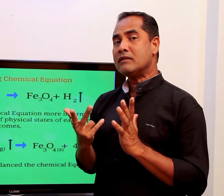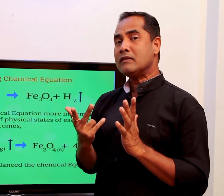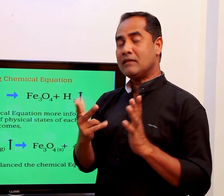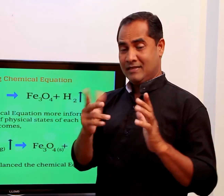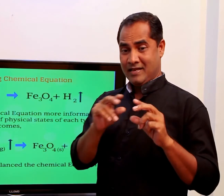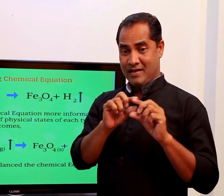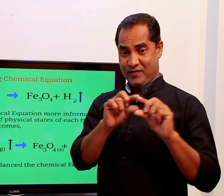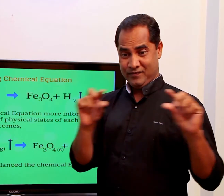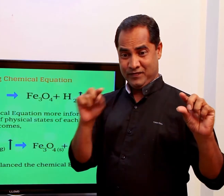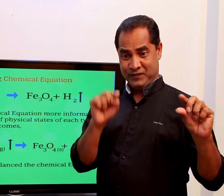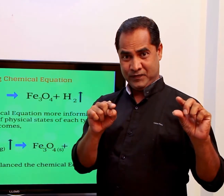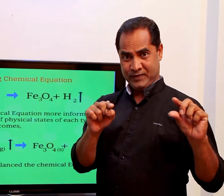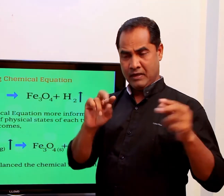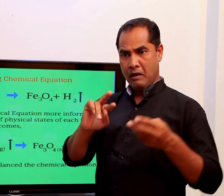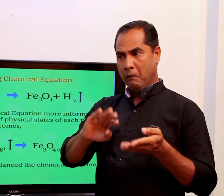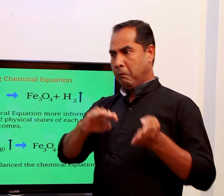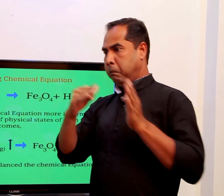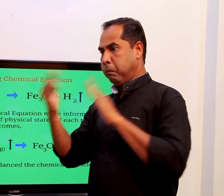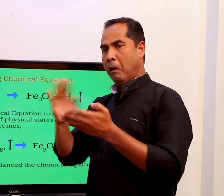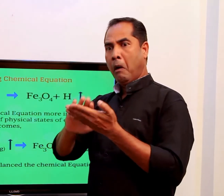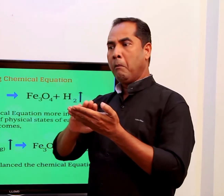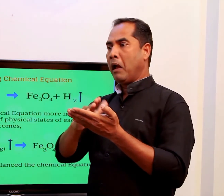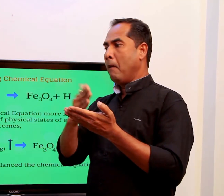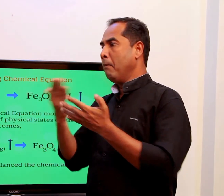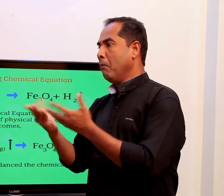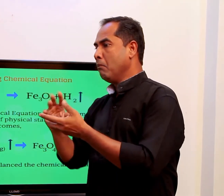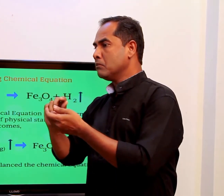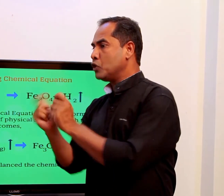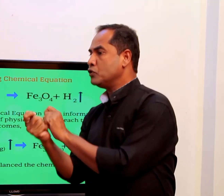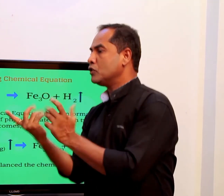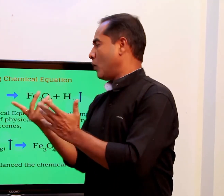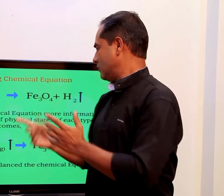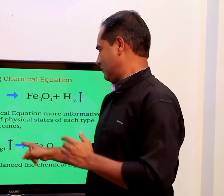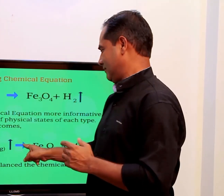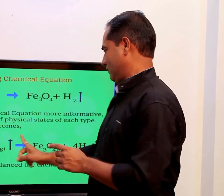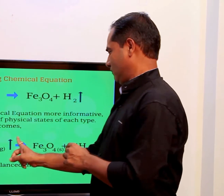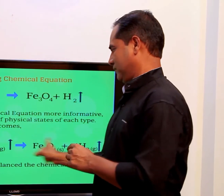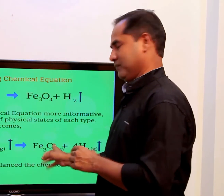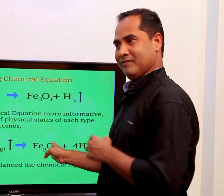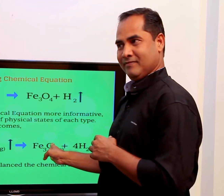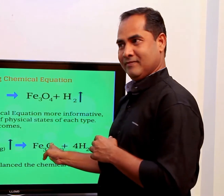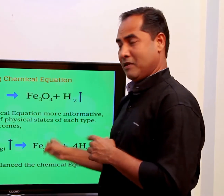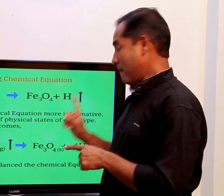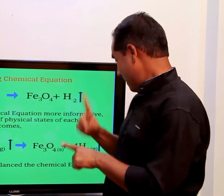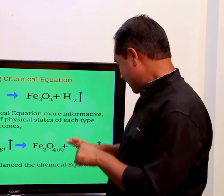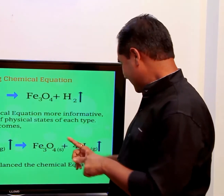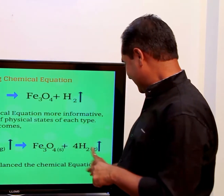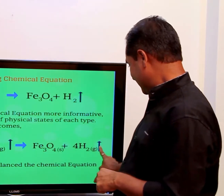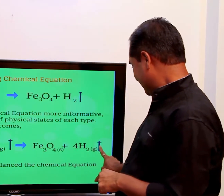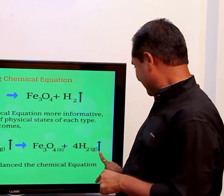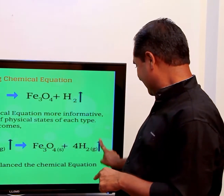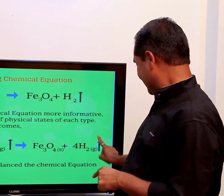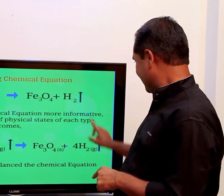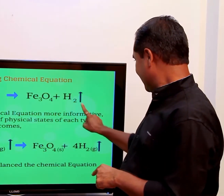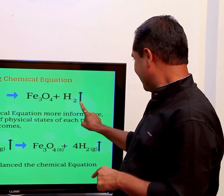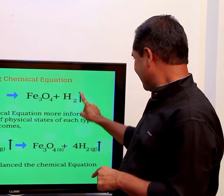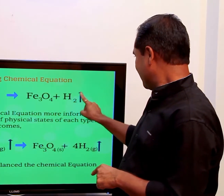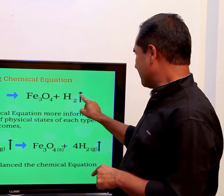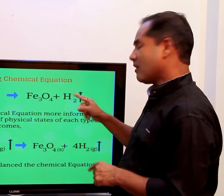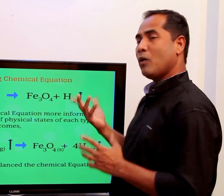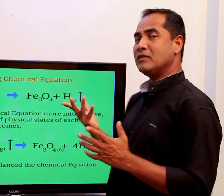in the chemical equation shows the conversion of reactants to products and this arrow which is